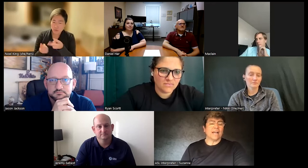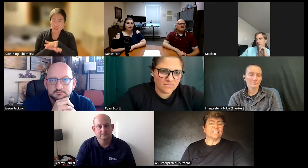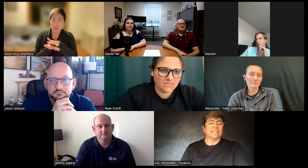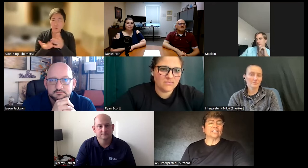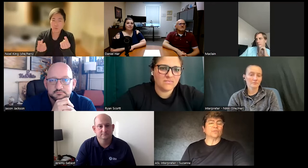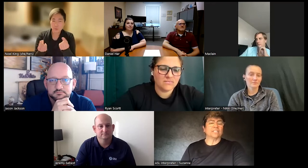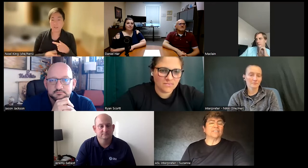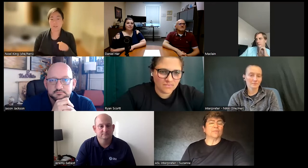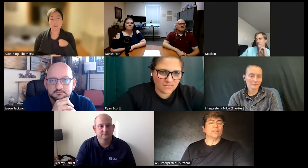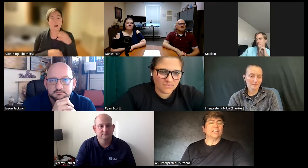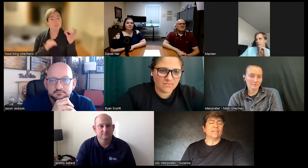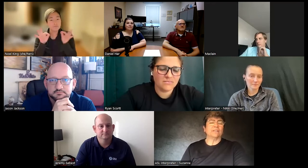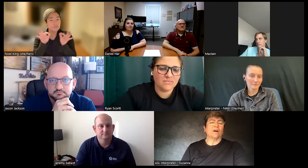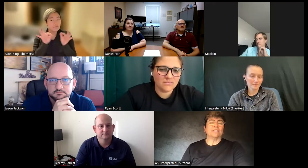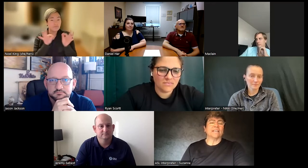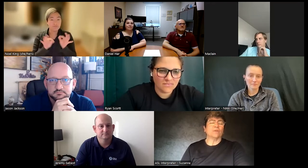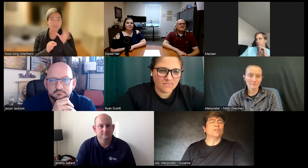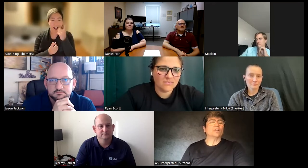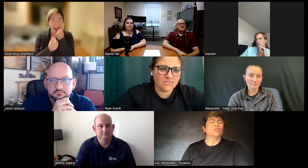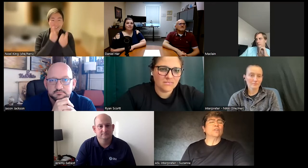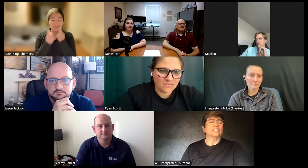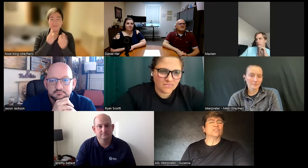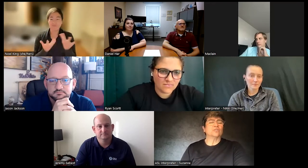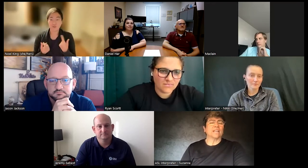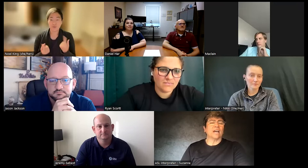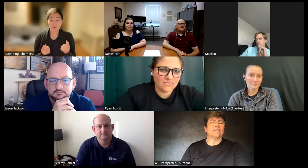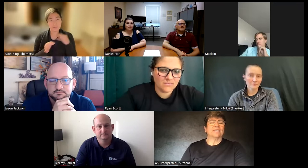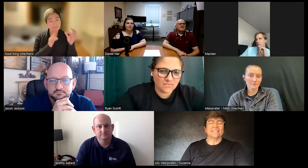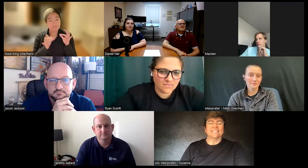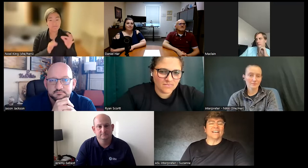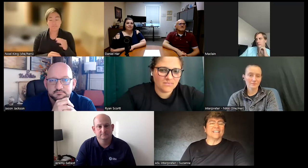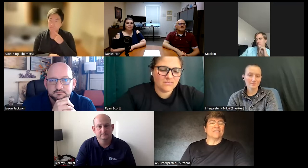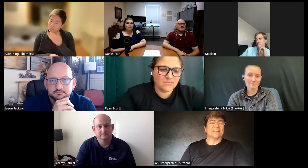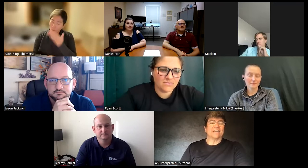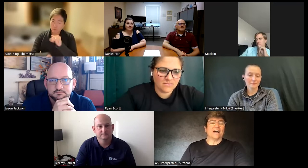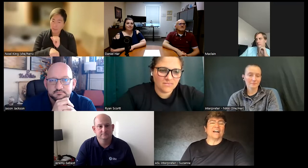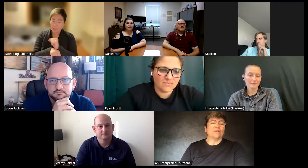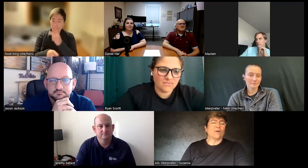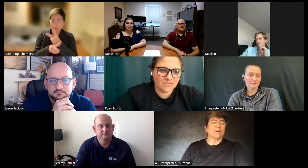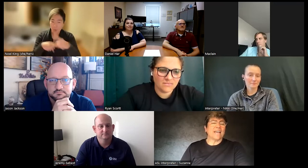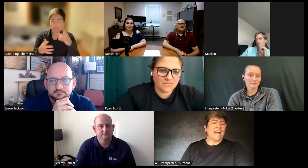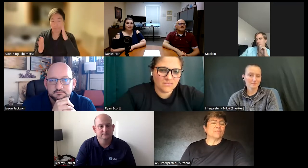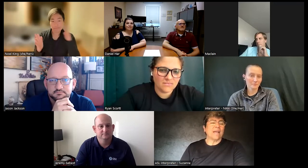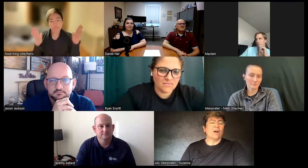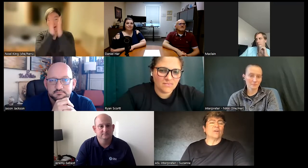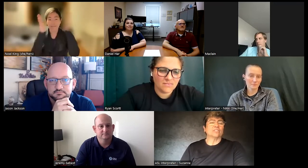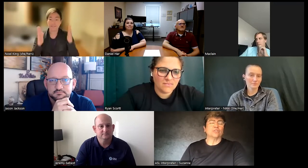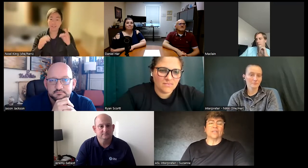had connections with the deaf Community he would always say what are you doing in school and I would tell him and uh he would always ask me how I was doing and